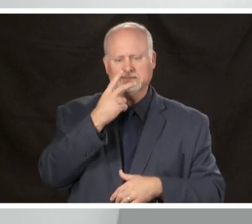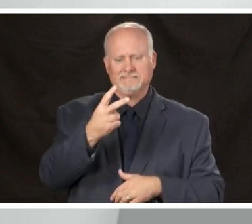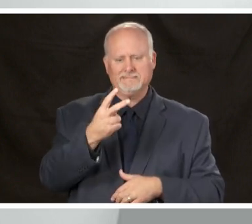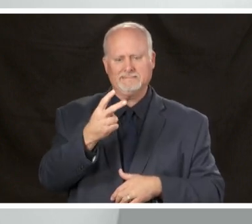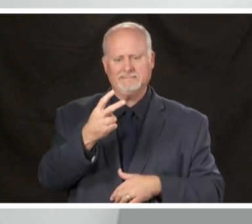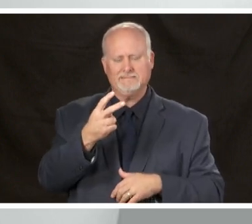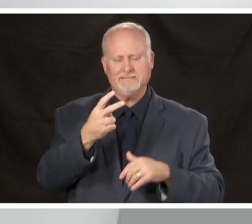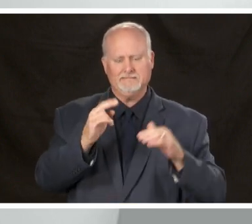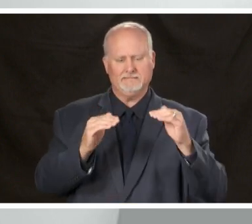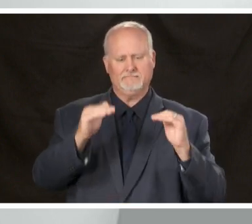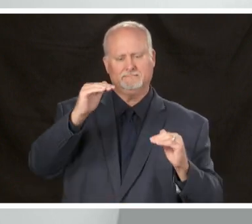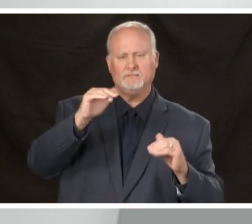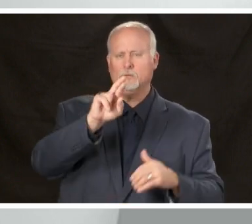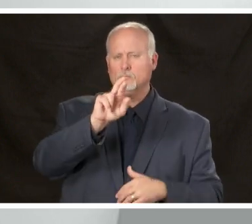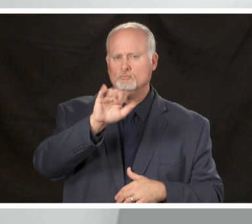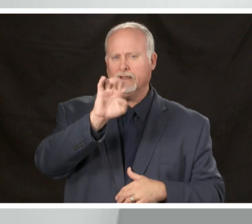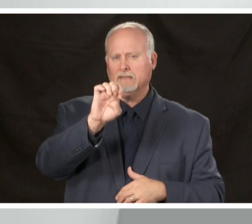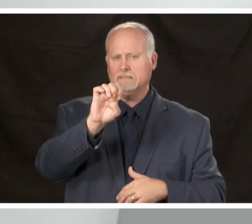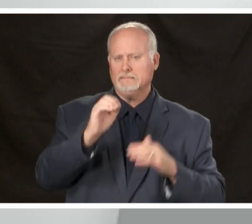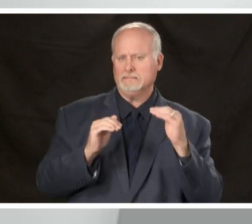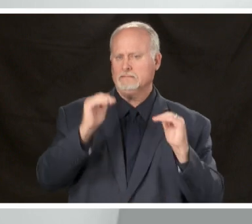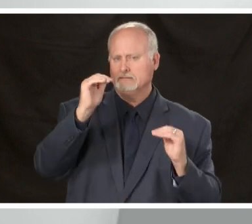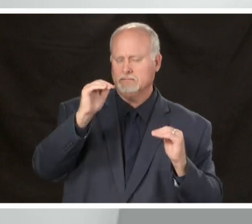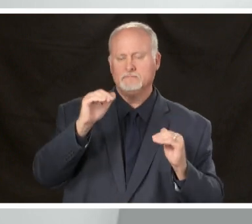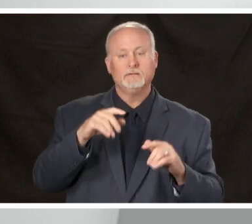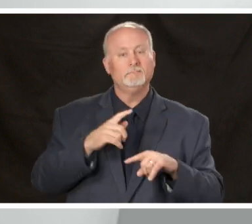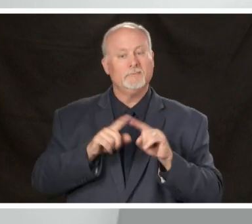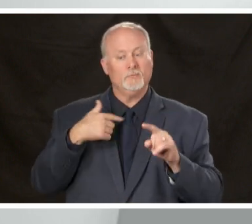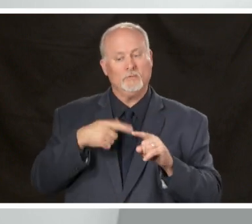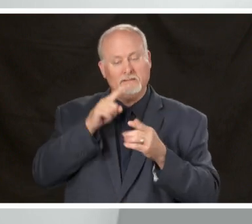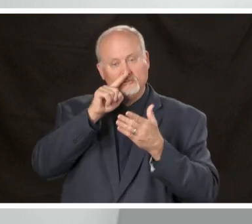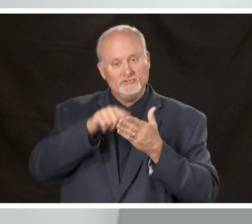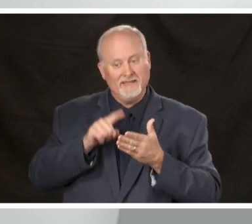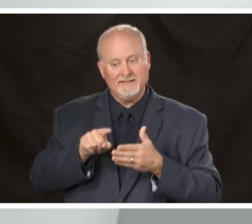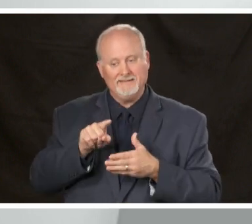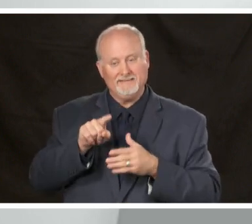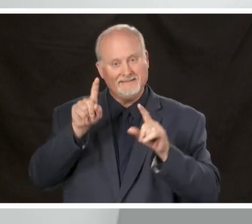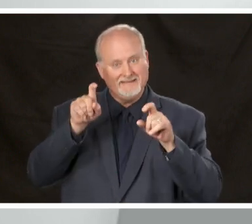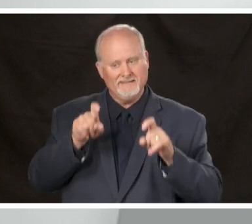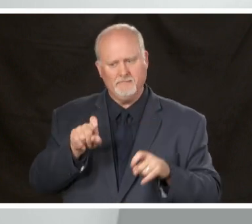but we're also tracking the number of tests done by race to make sure that